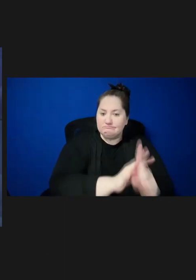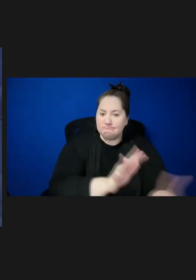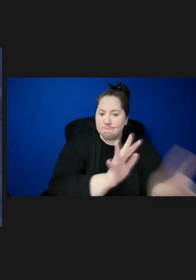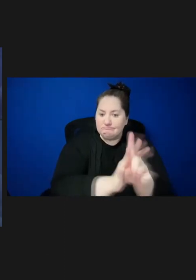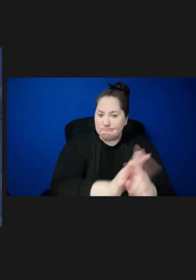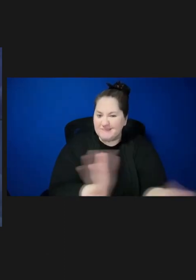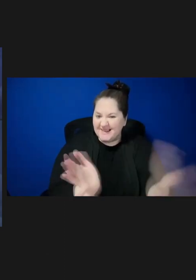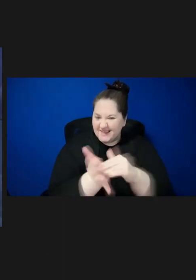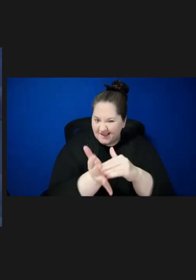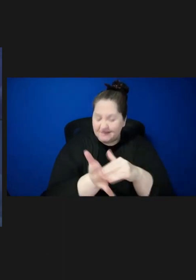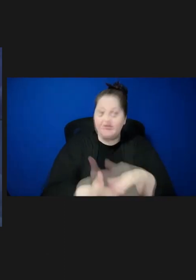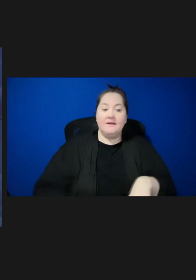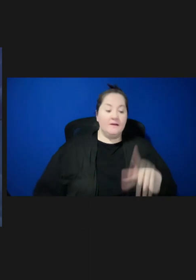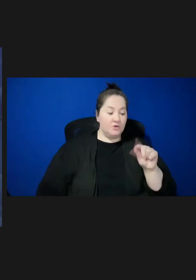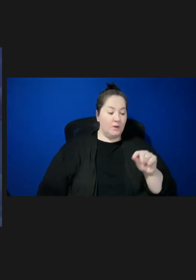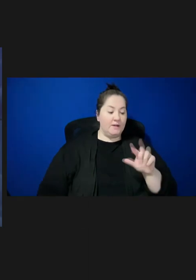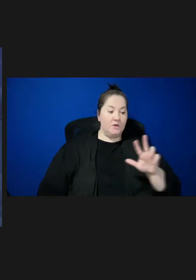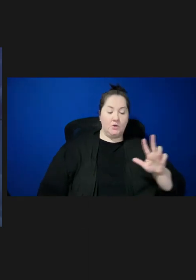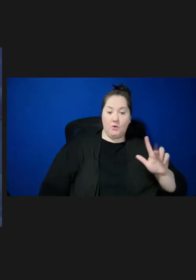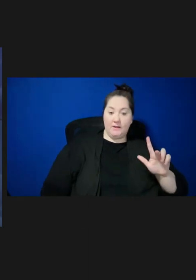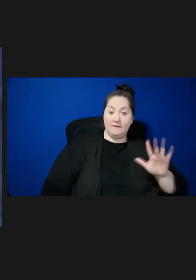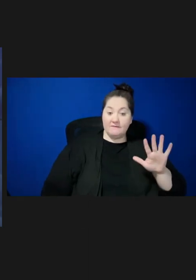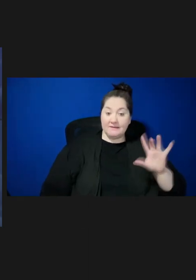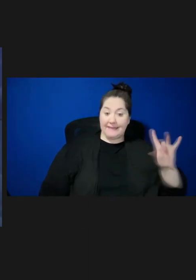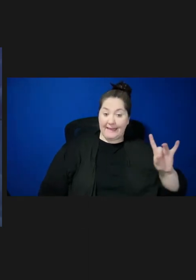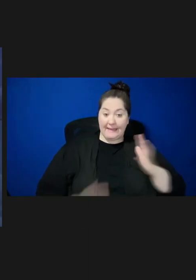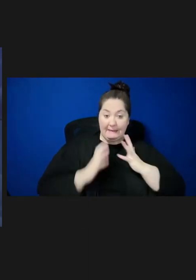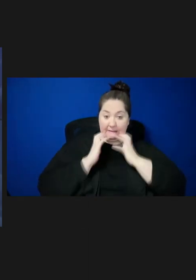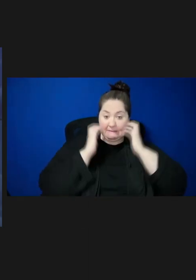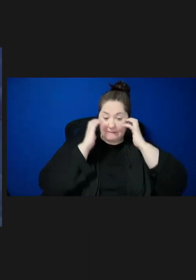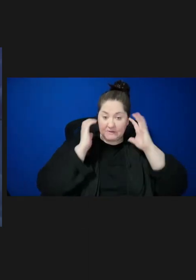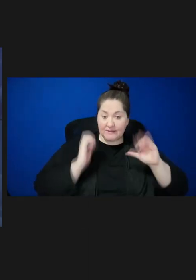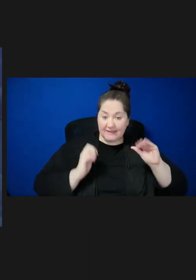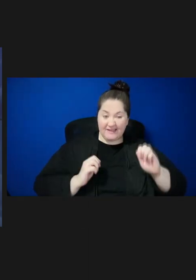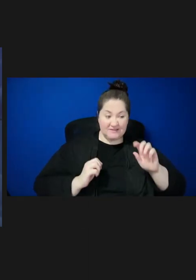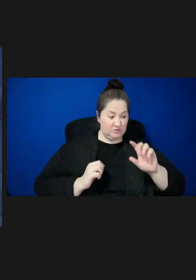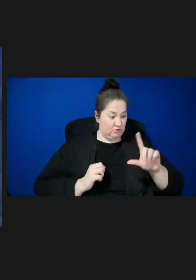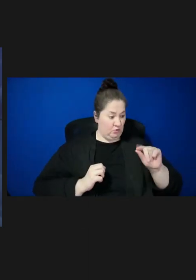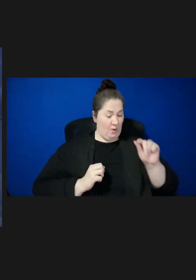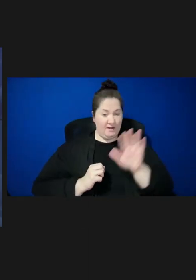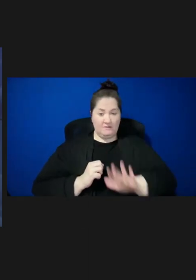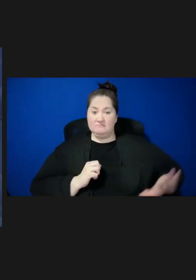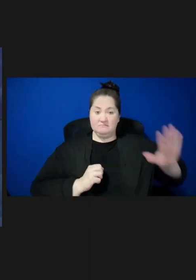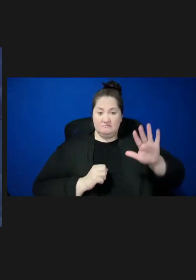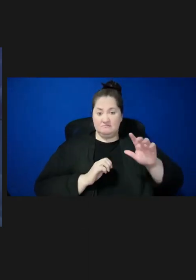a total of 58 measles cases were reported in 20 jurisdictions around the country.